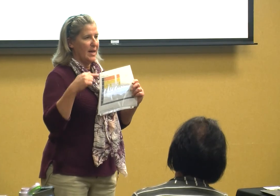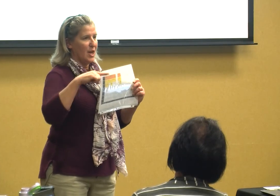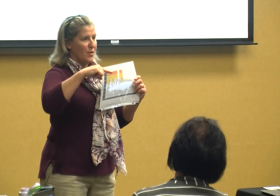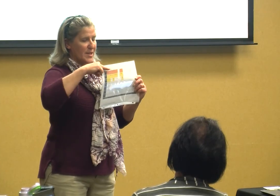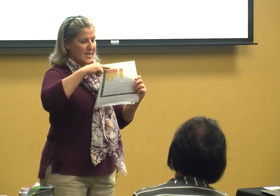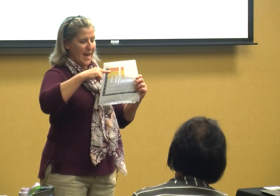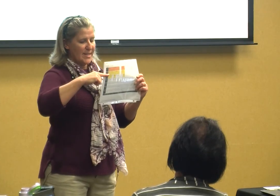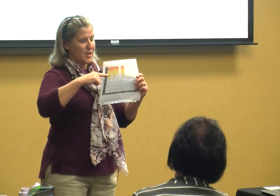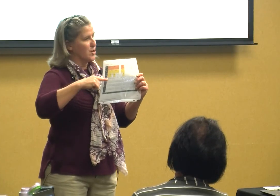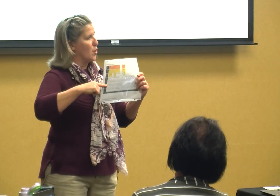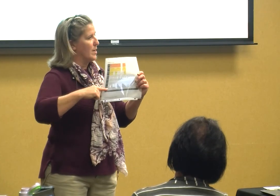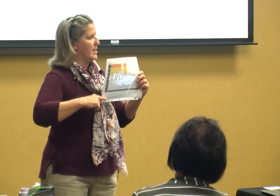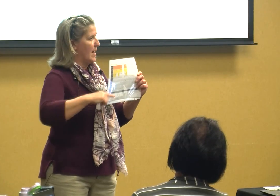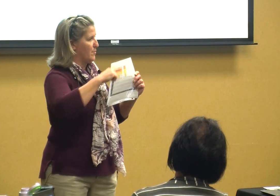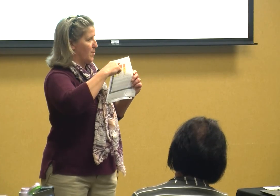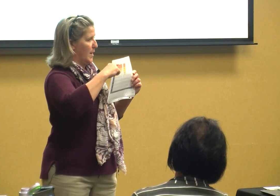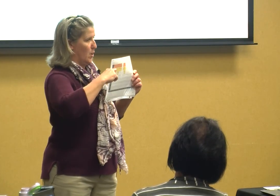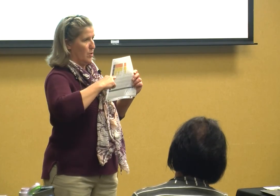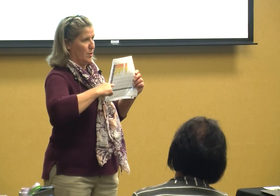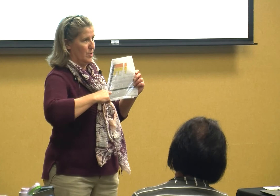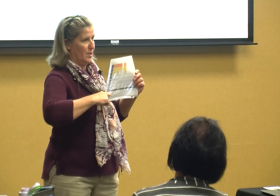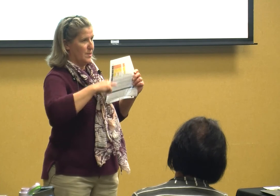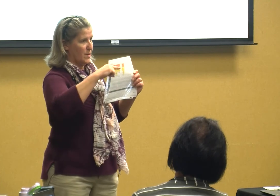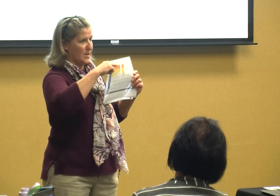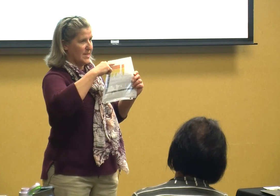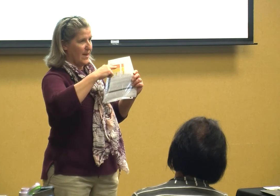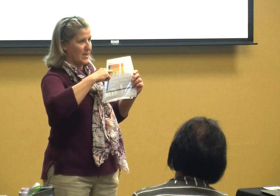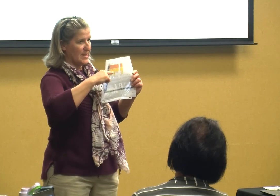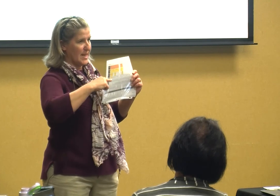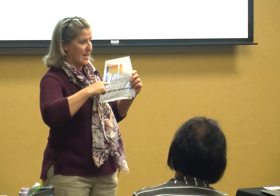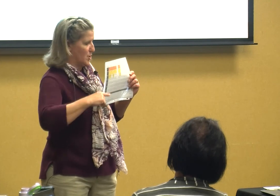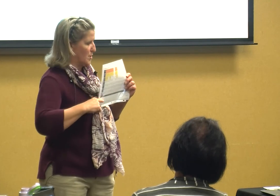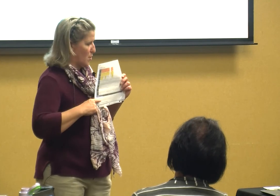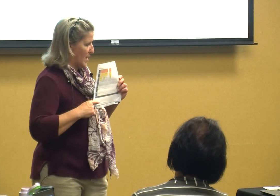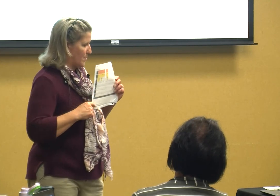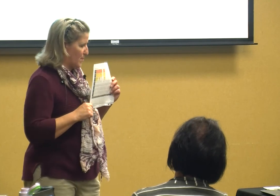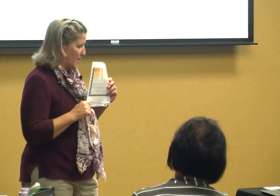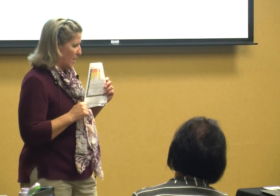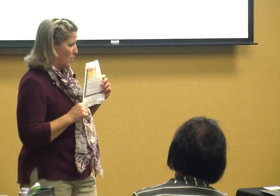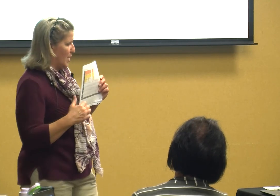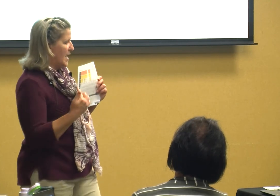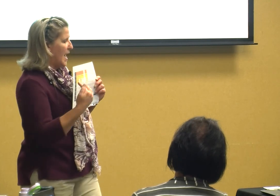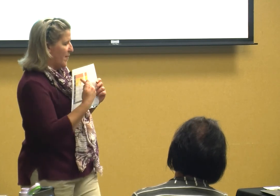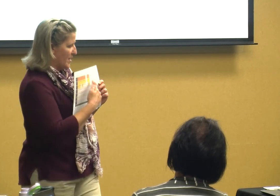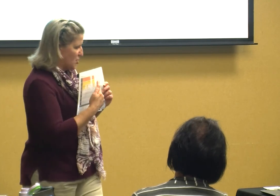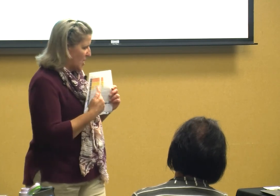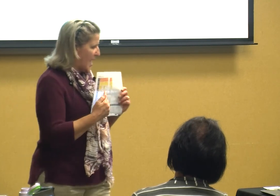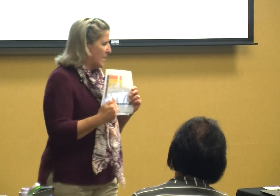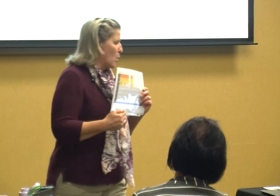the stages are down through here so the seven stages are down through here and they shade or